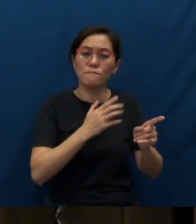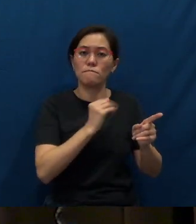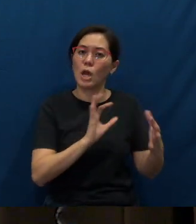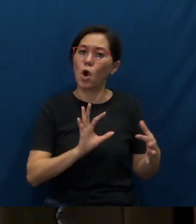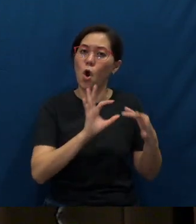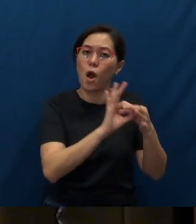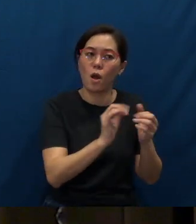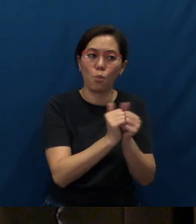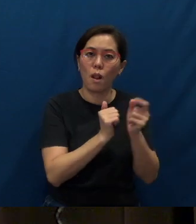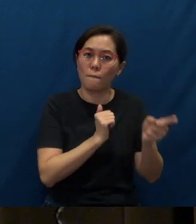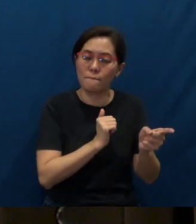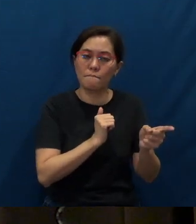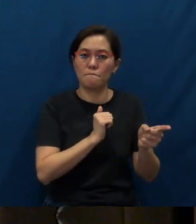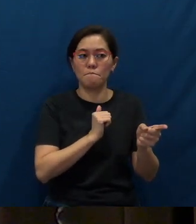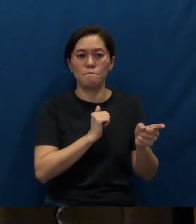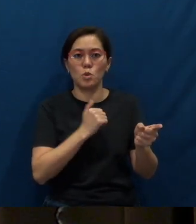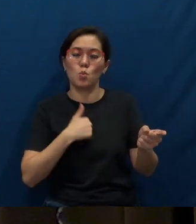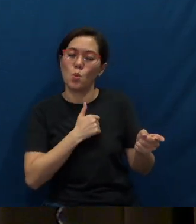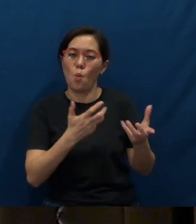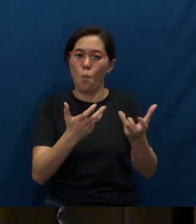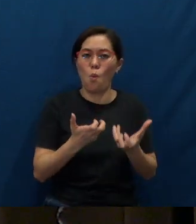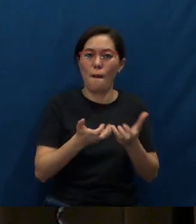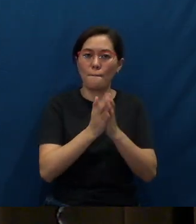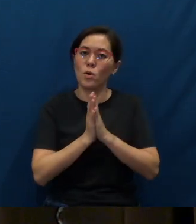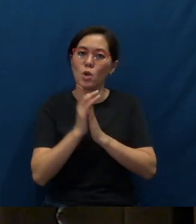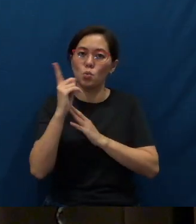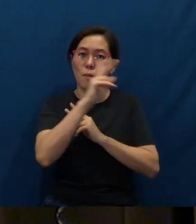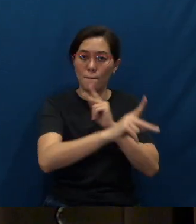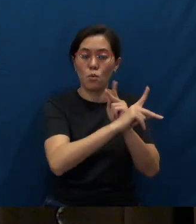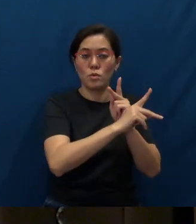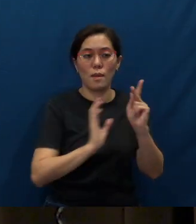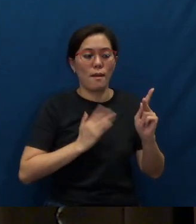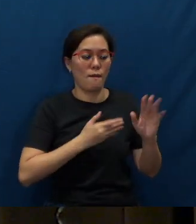So Father, we just want to pray that, Father, You will protect our family members